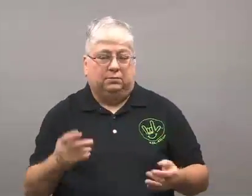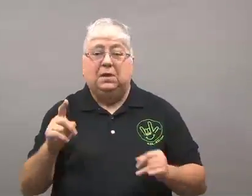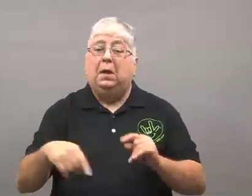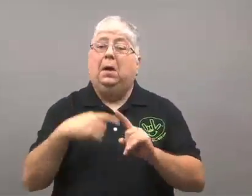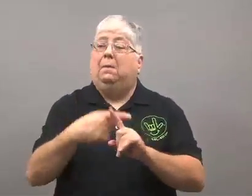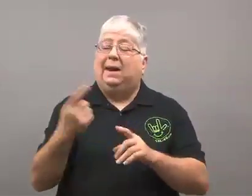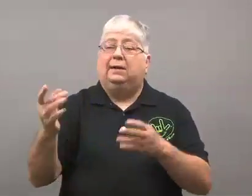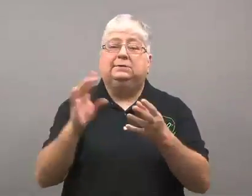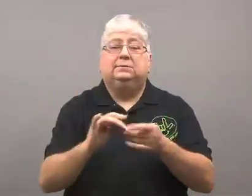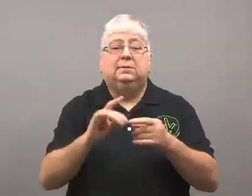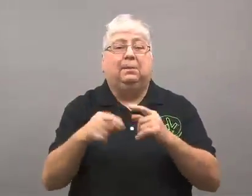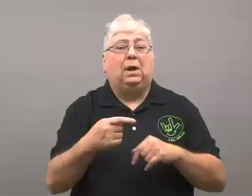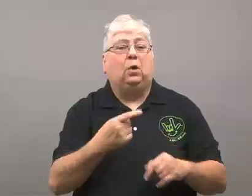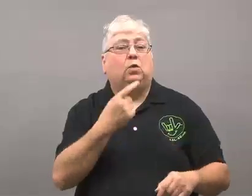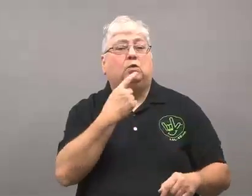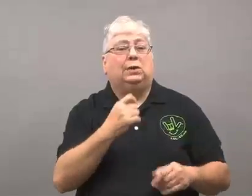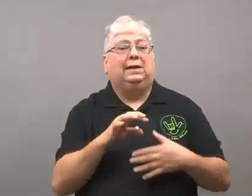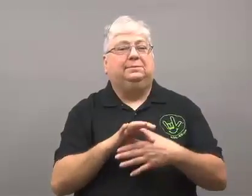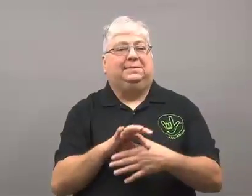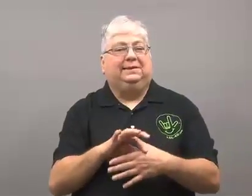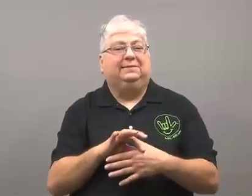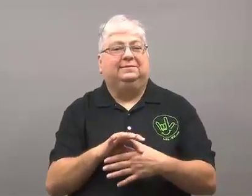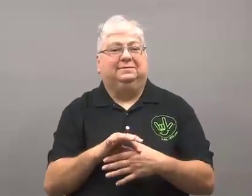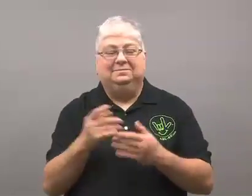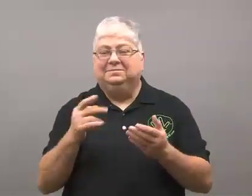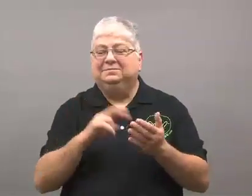The report also talks about red meat.